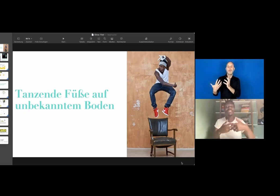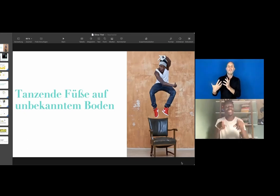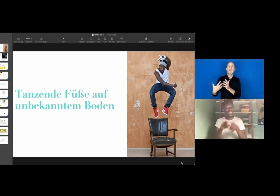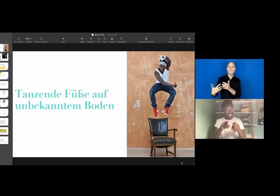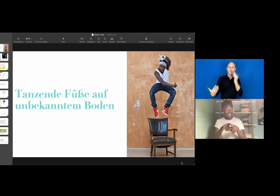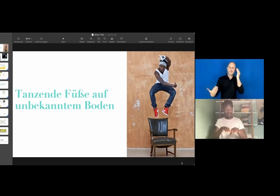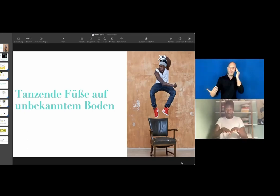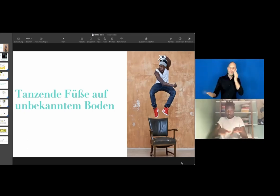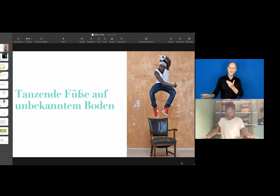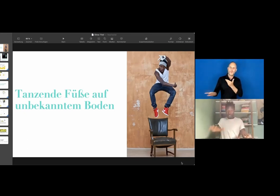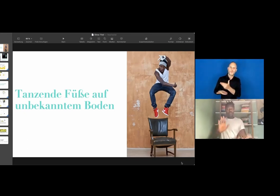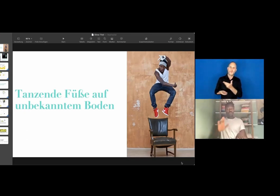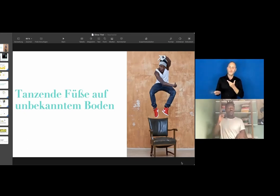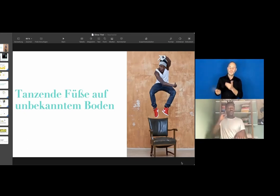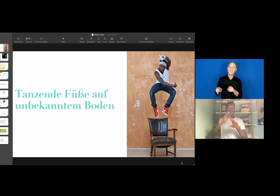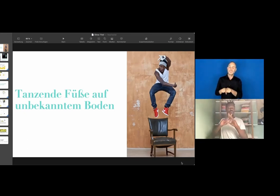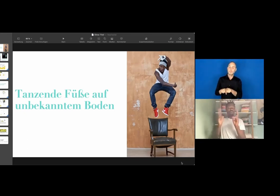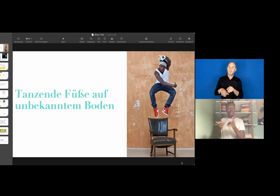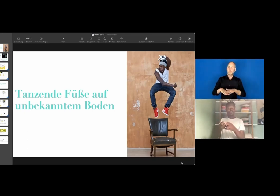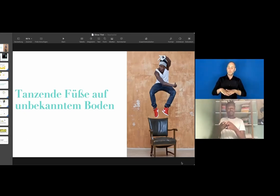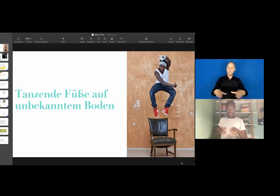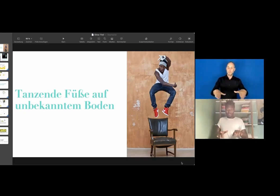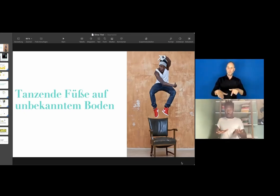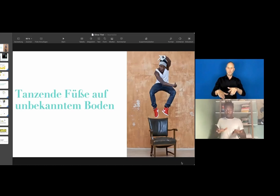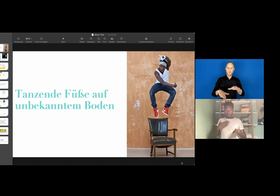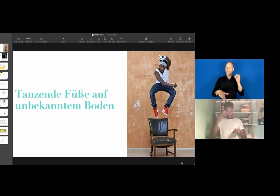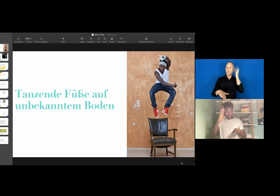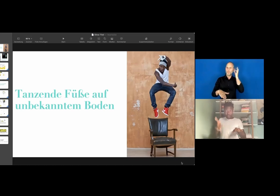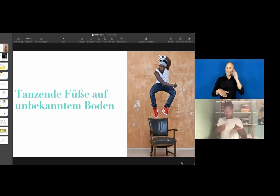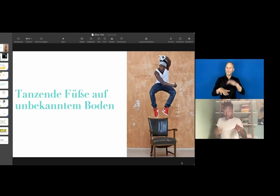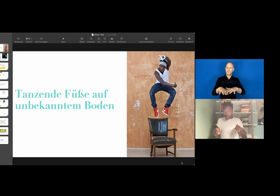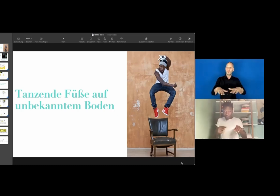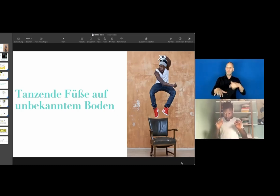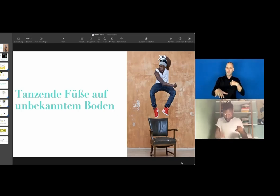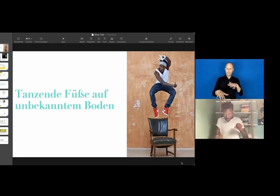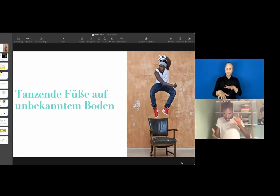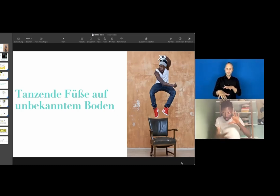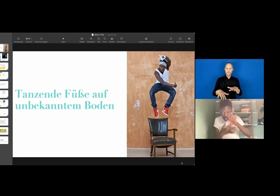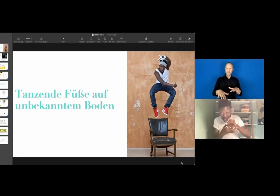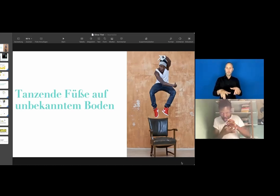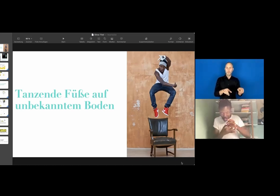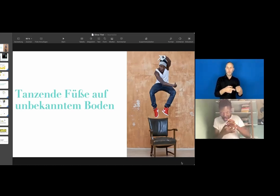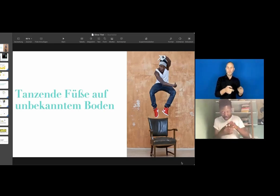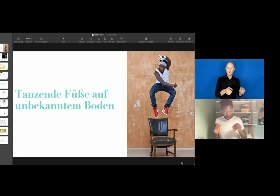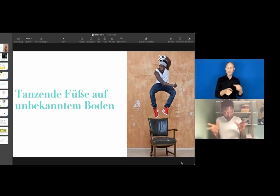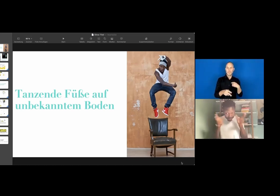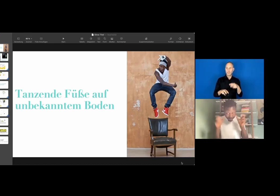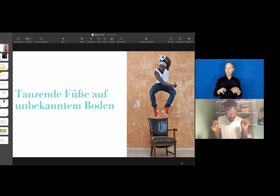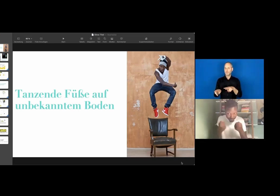And so, this is what the world of art means to me. I can adjust to new environments.